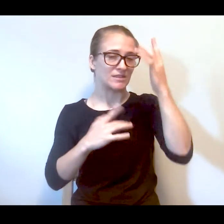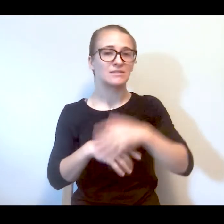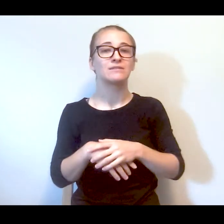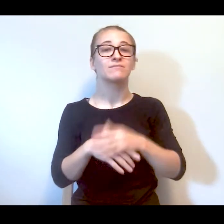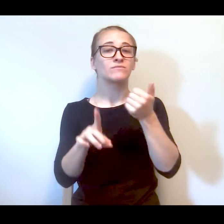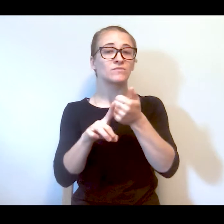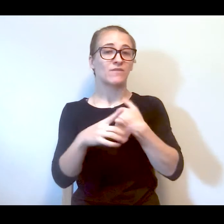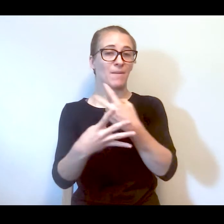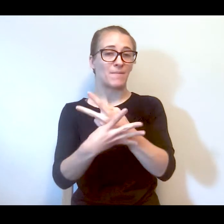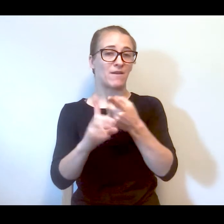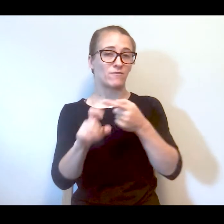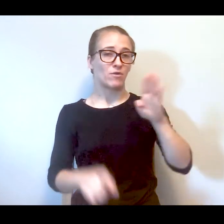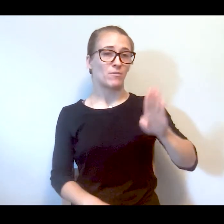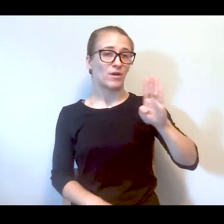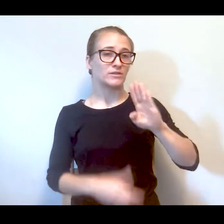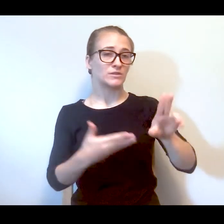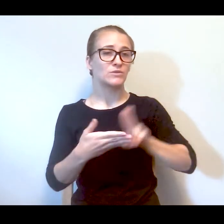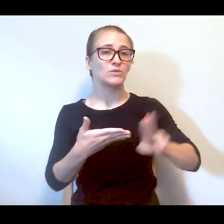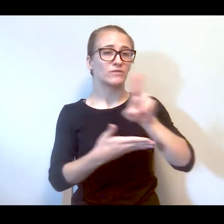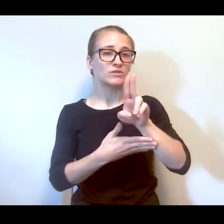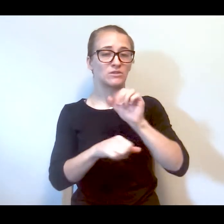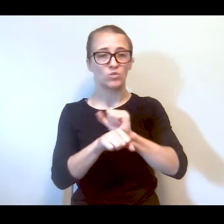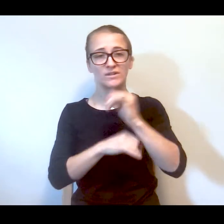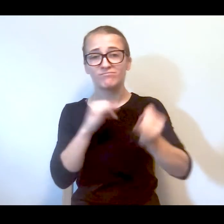mental illness. She has a master's and worked